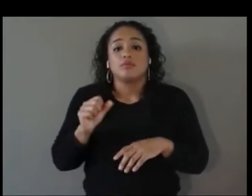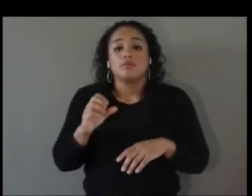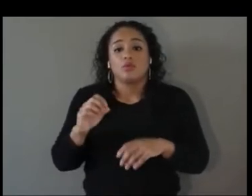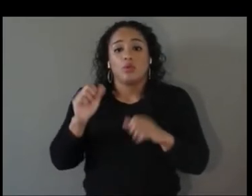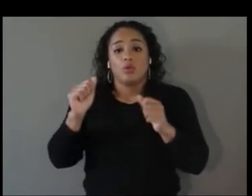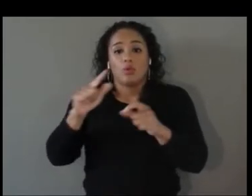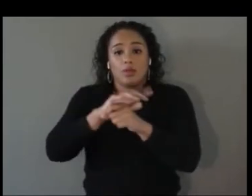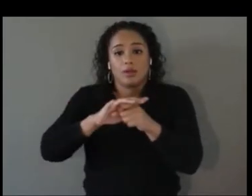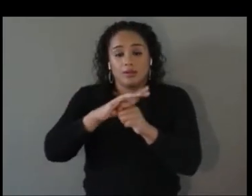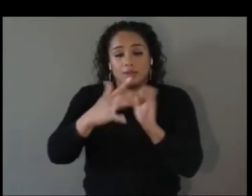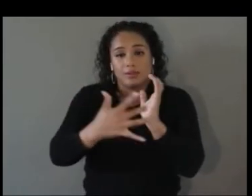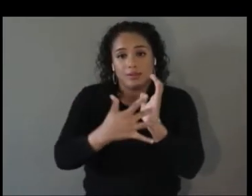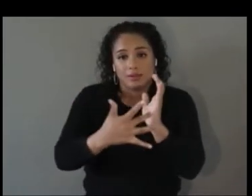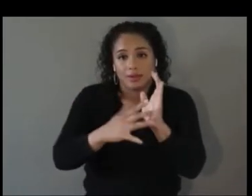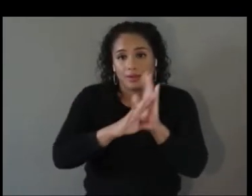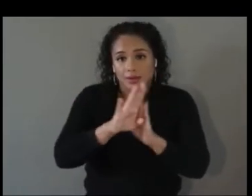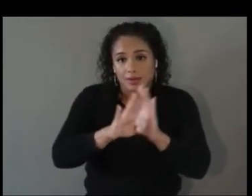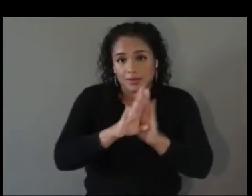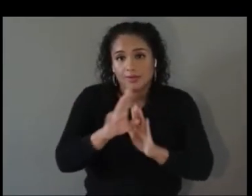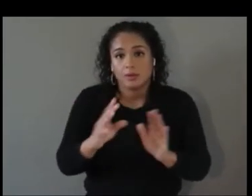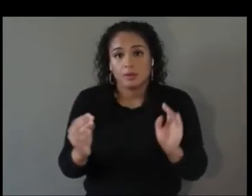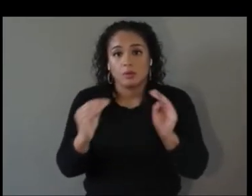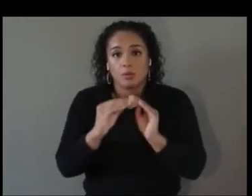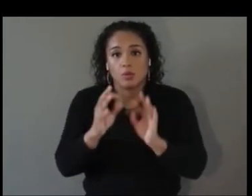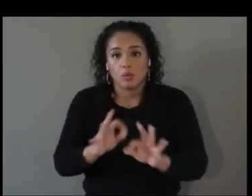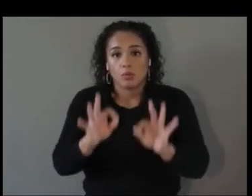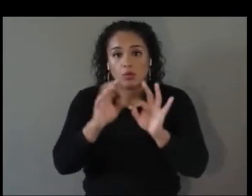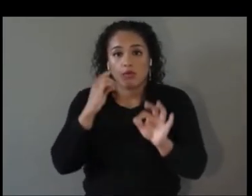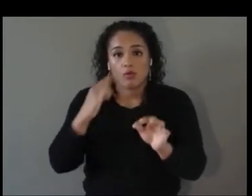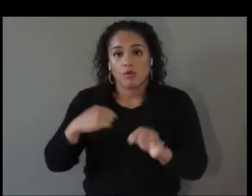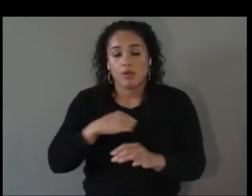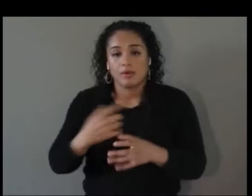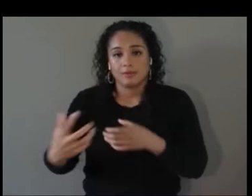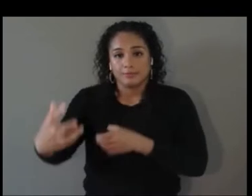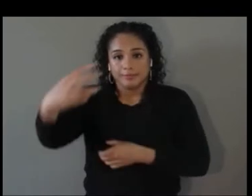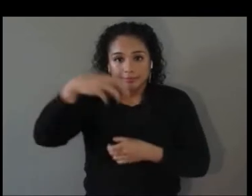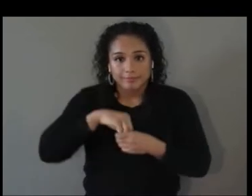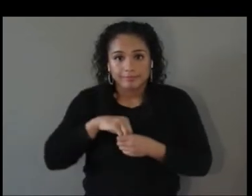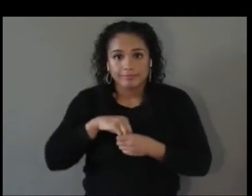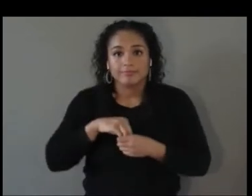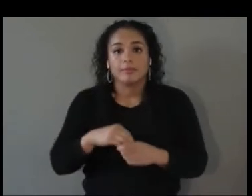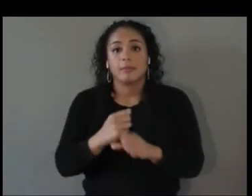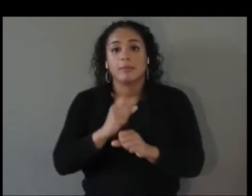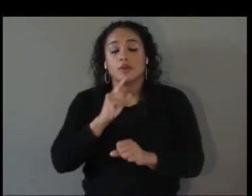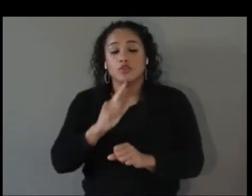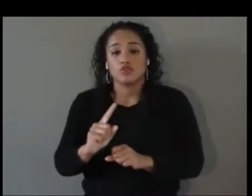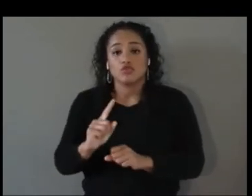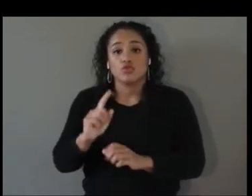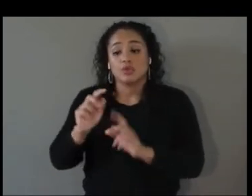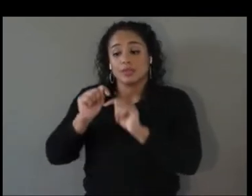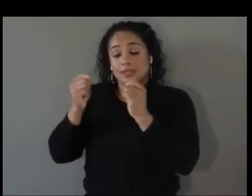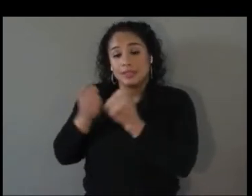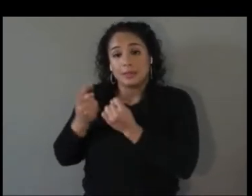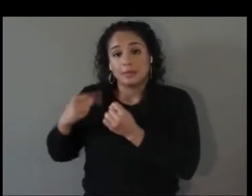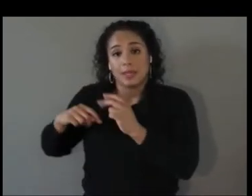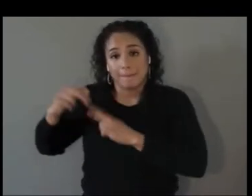to be inclusive and make sure that the teams that are building platform technologies, applications, and developing the